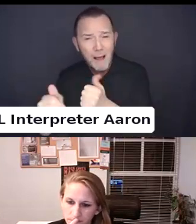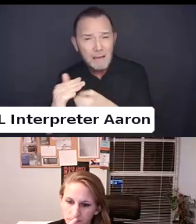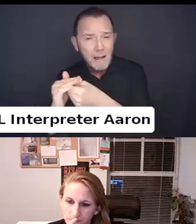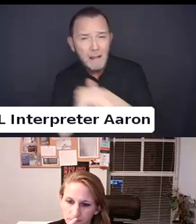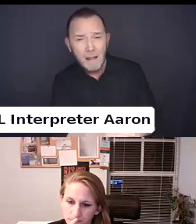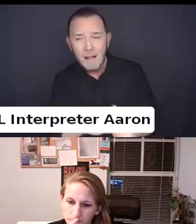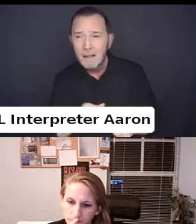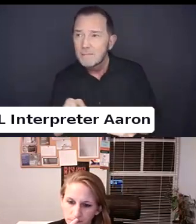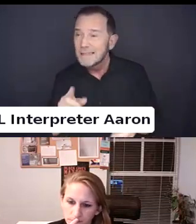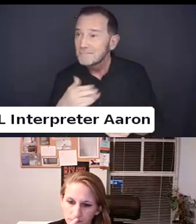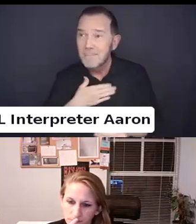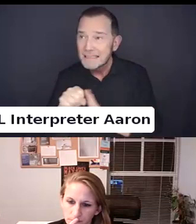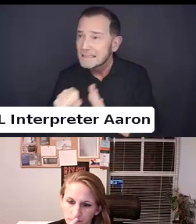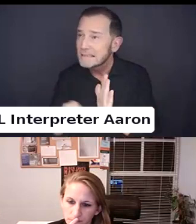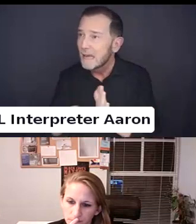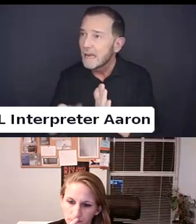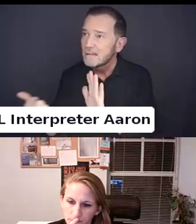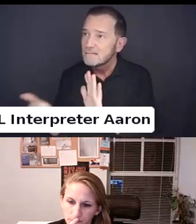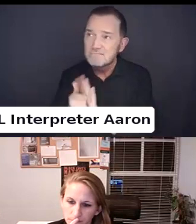And we know travel is not accessible either.